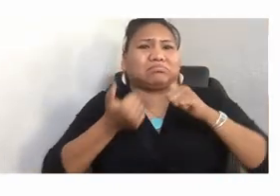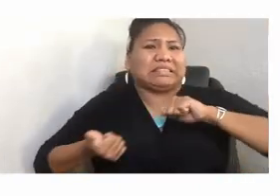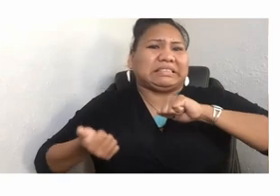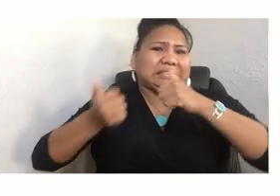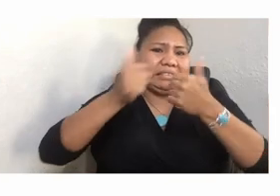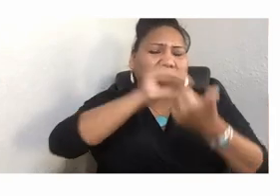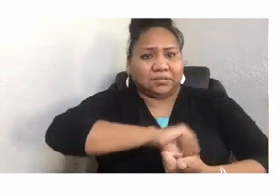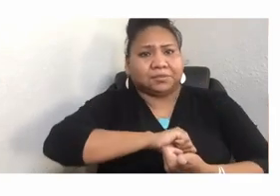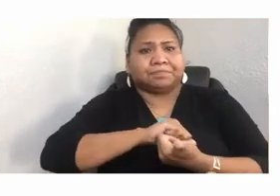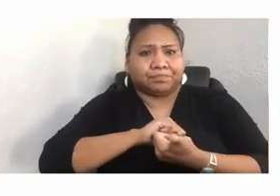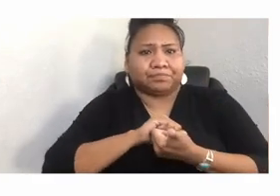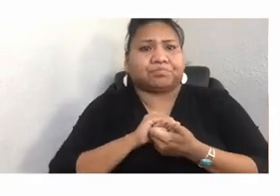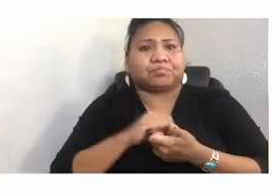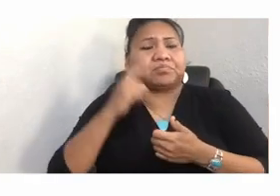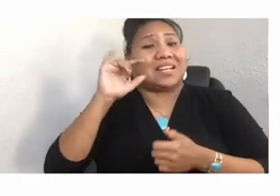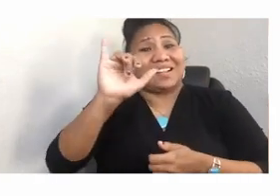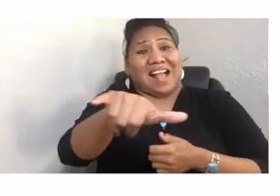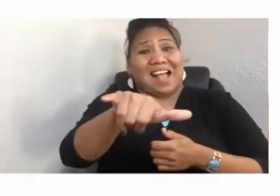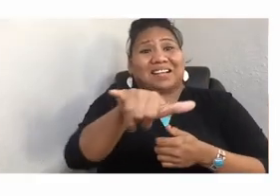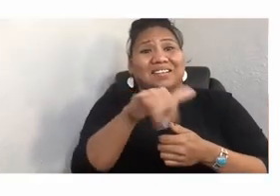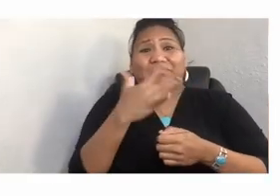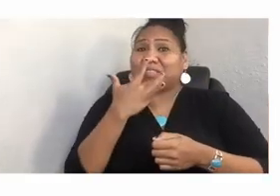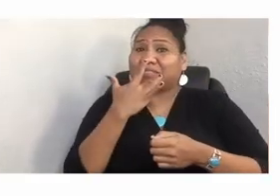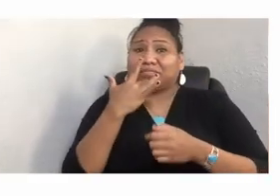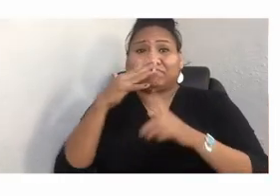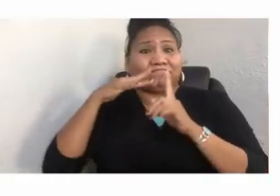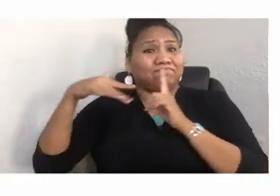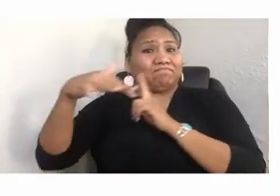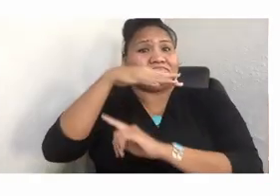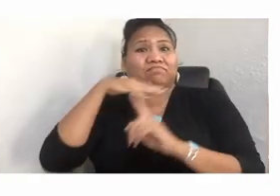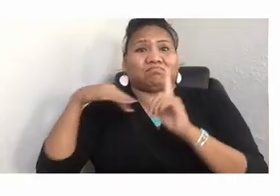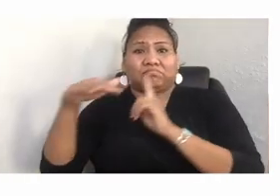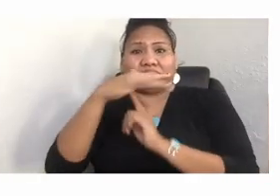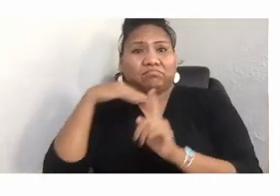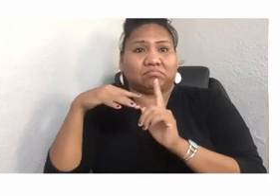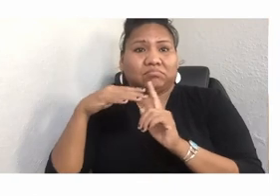of environmentalism. And in most Western thinking and training,